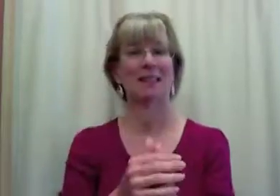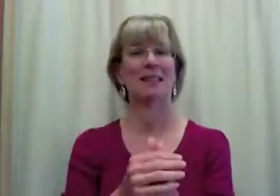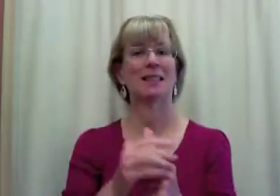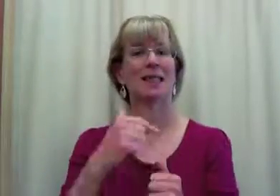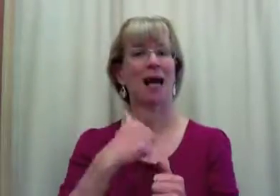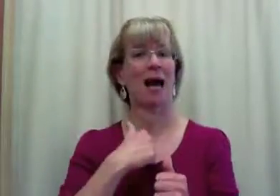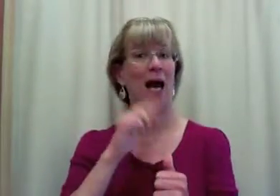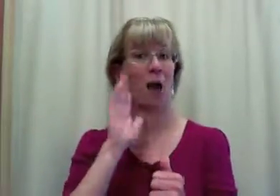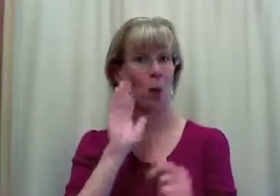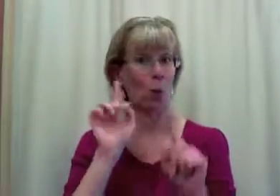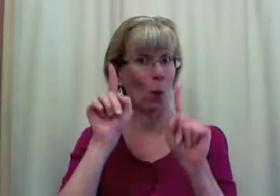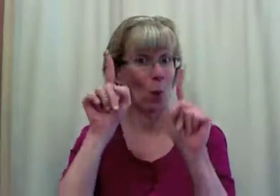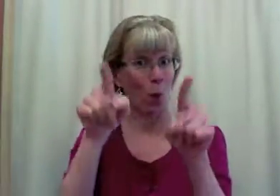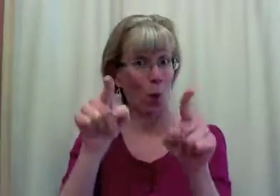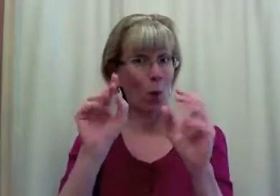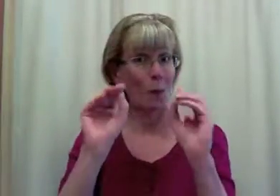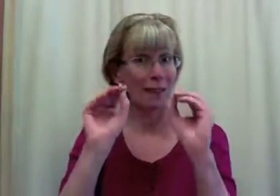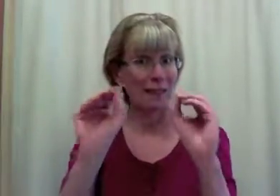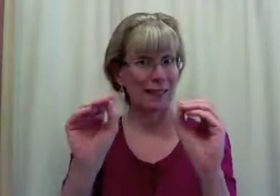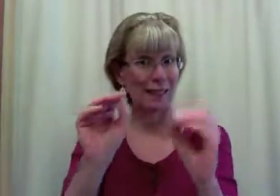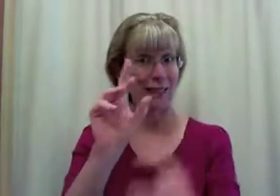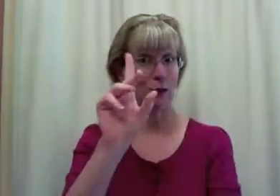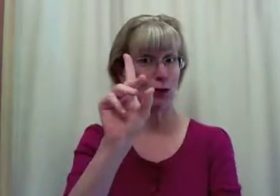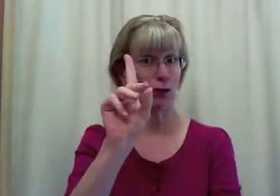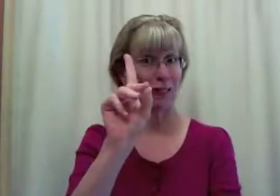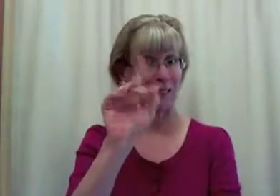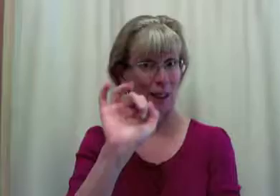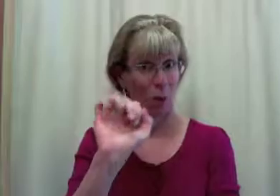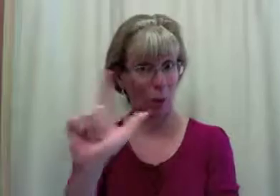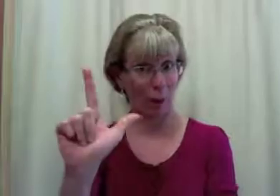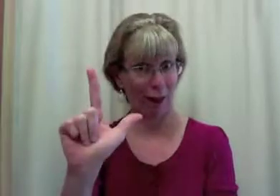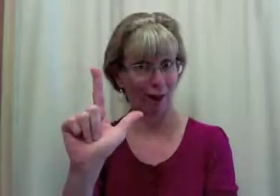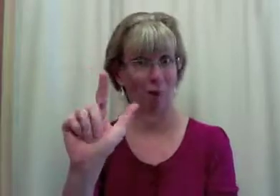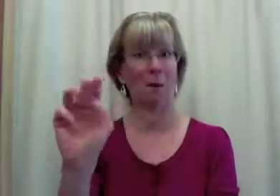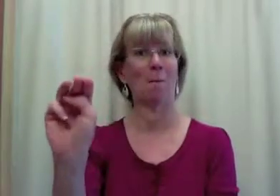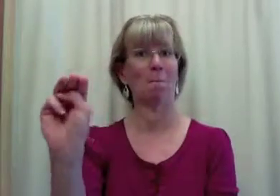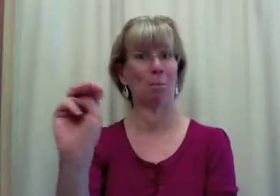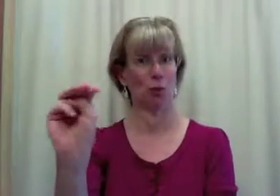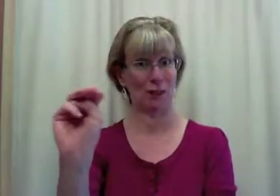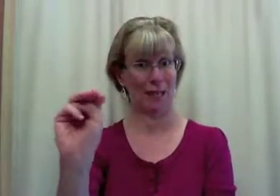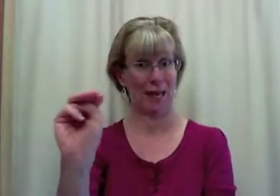I will go teach D-Well in Merced